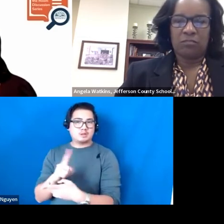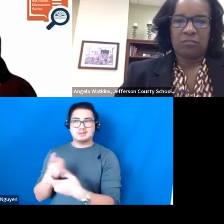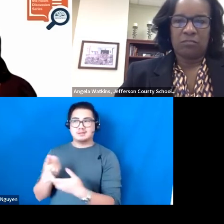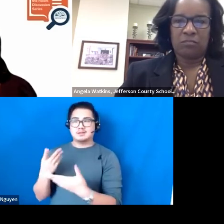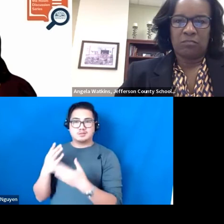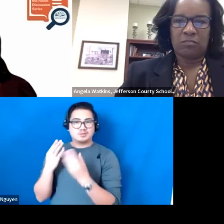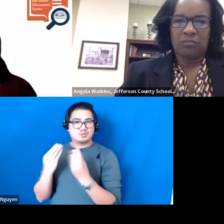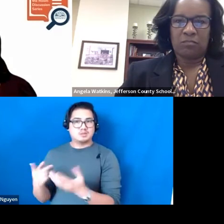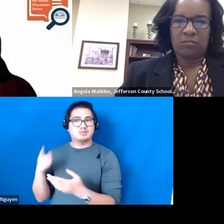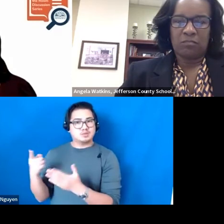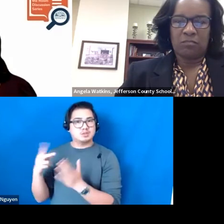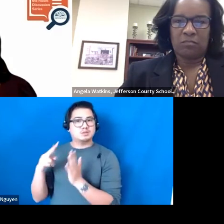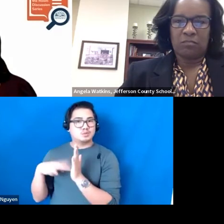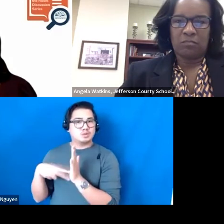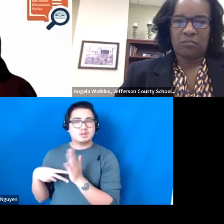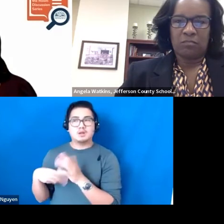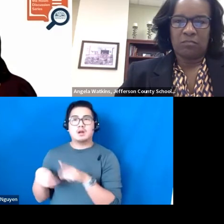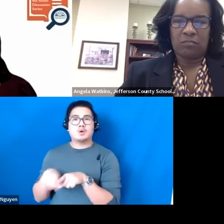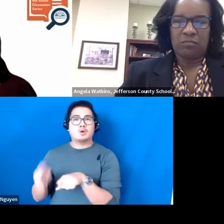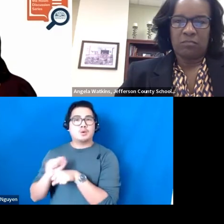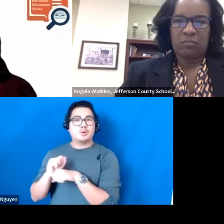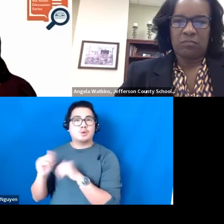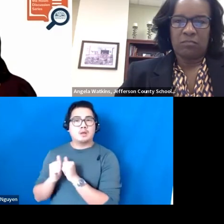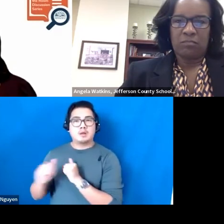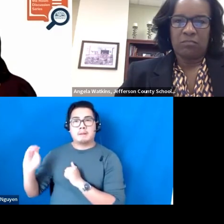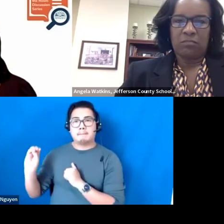We are all also working with Marzano's work. Which is not coaching,